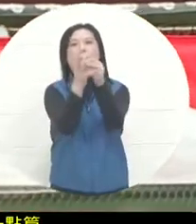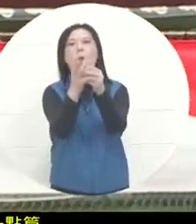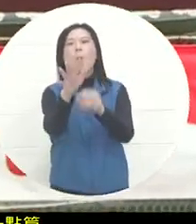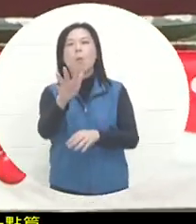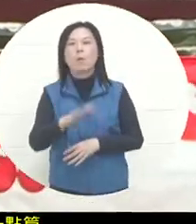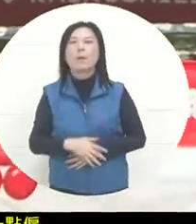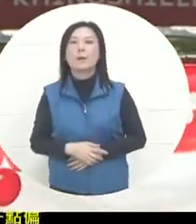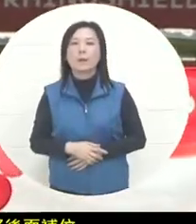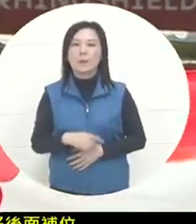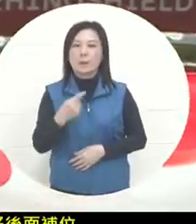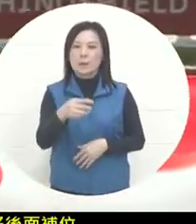, so no damage was caused.